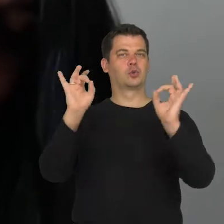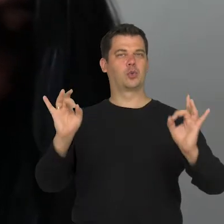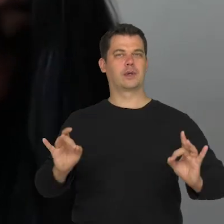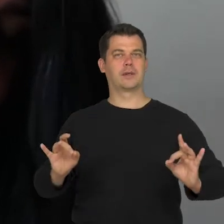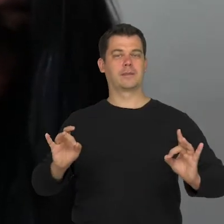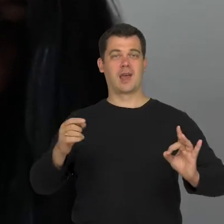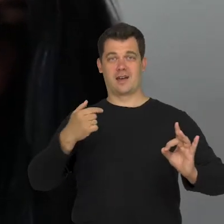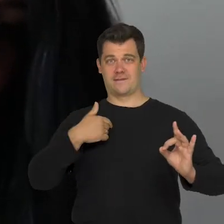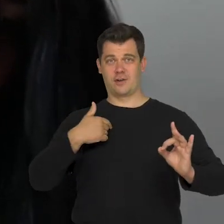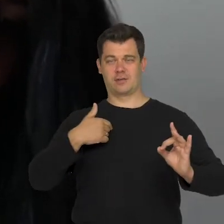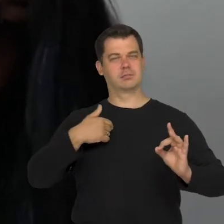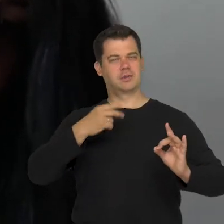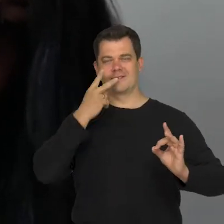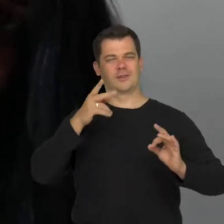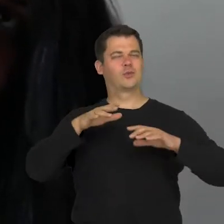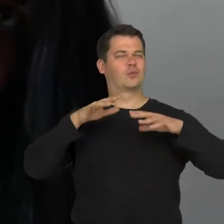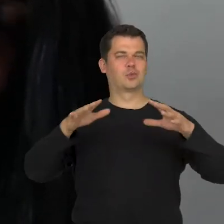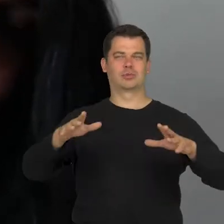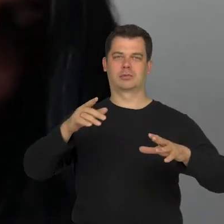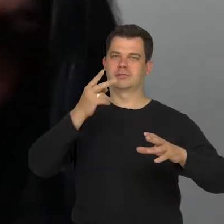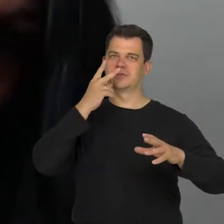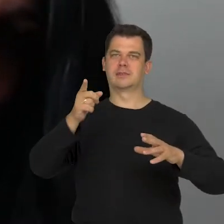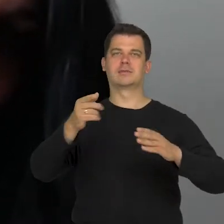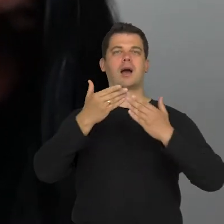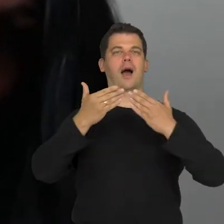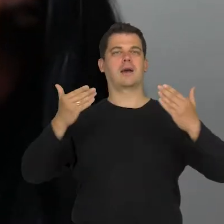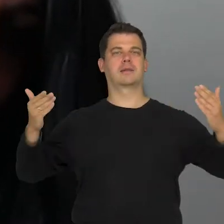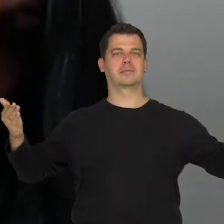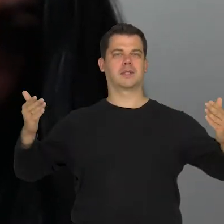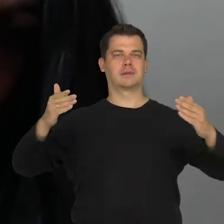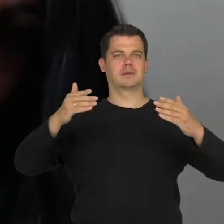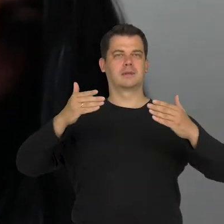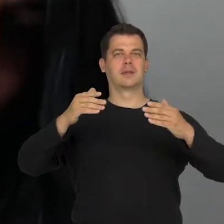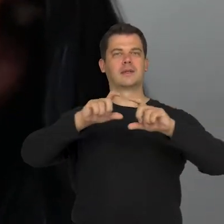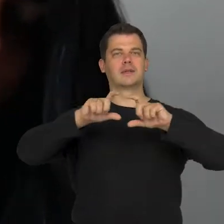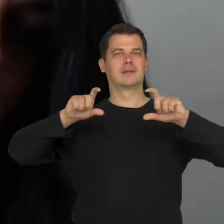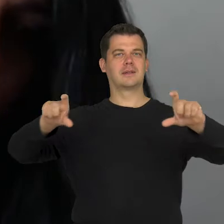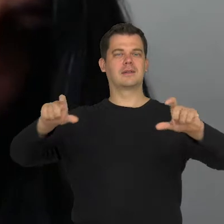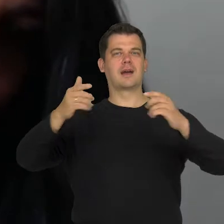this is clearly visible at the level of theatre academy and the discourse about